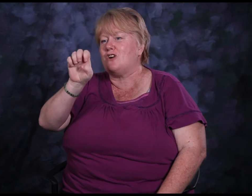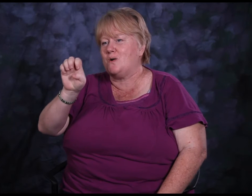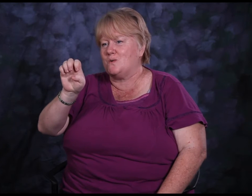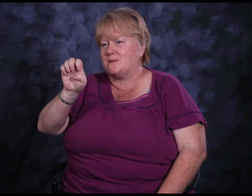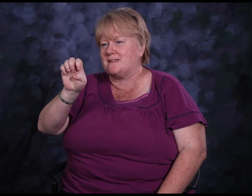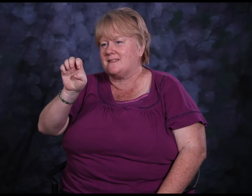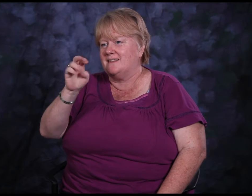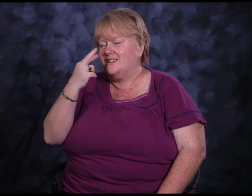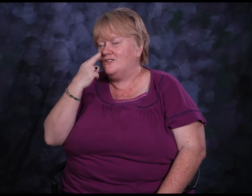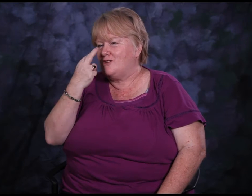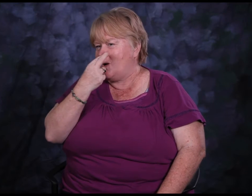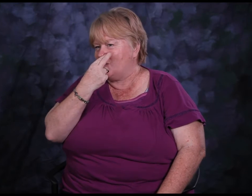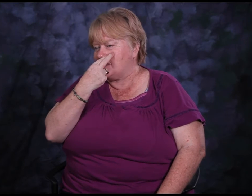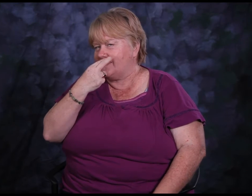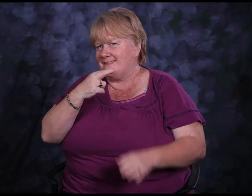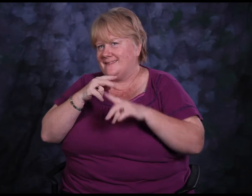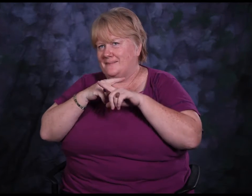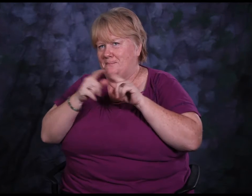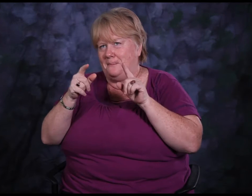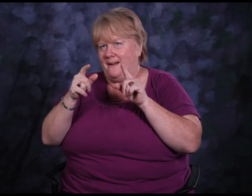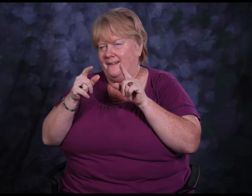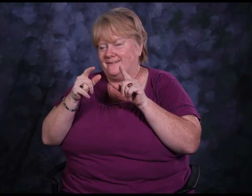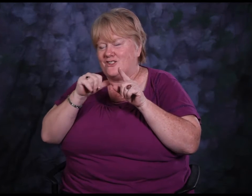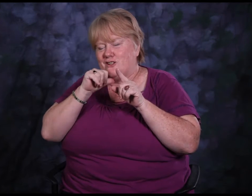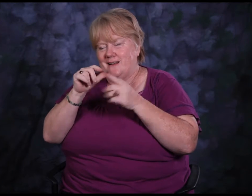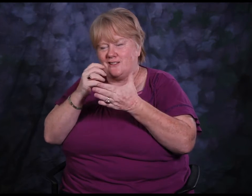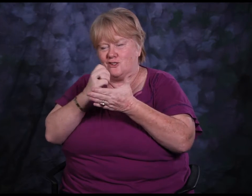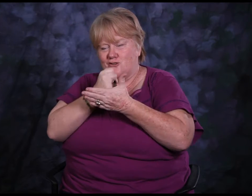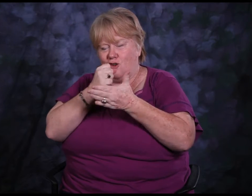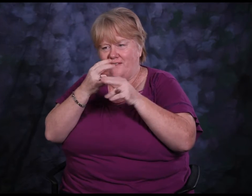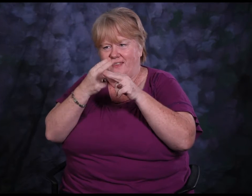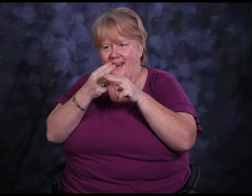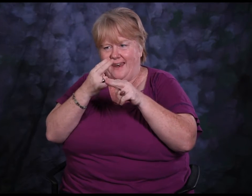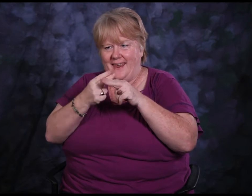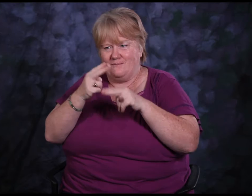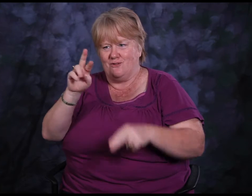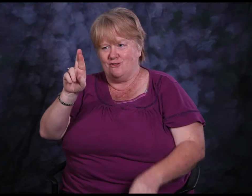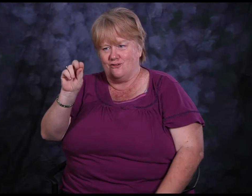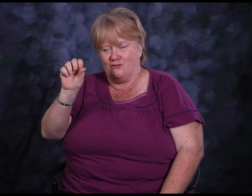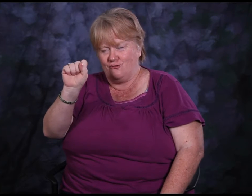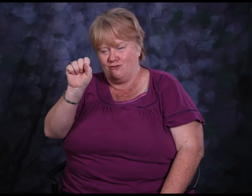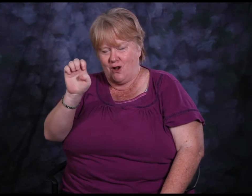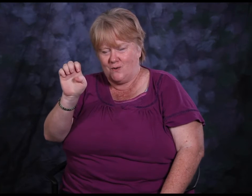I have a wonderful cat named Rose. But she doesn't really deserve that name, but she's a great cat.